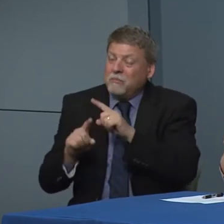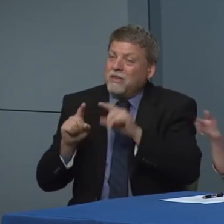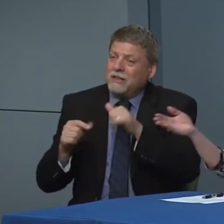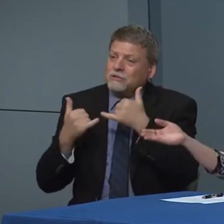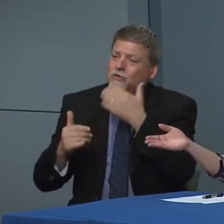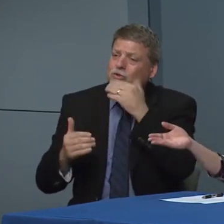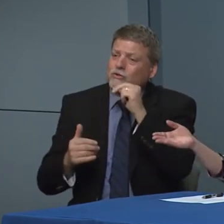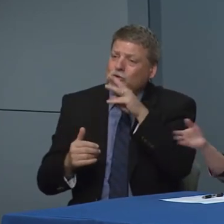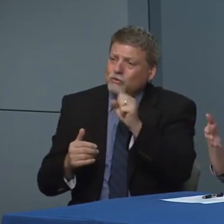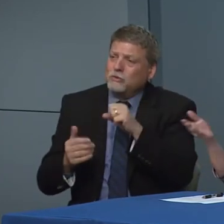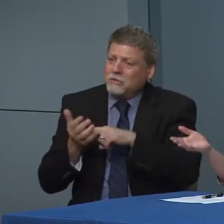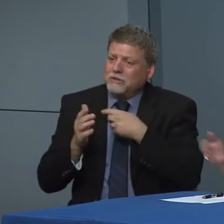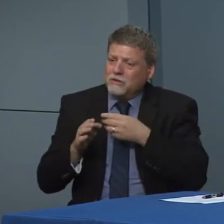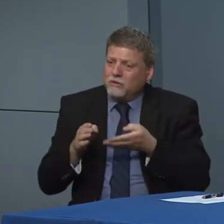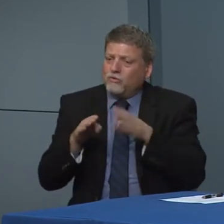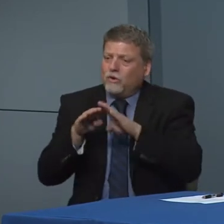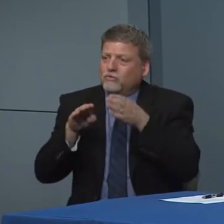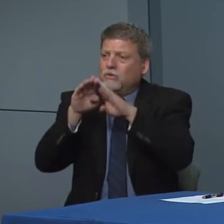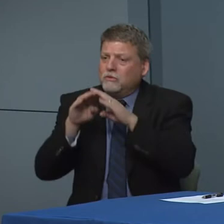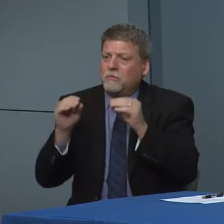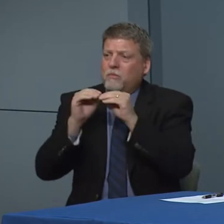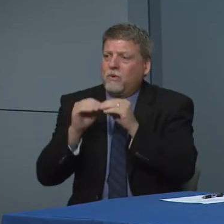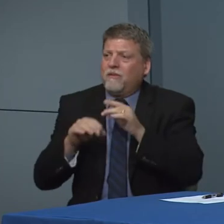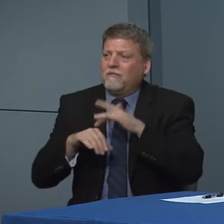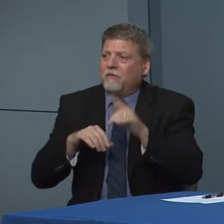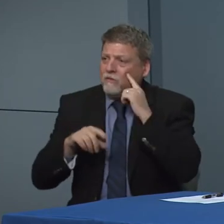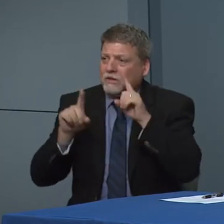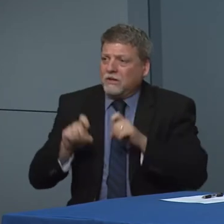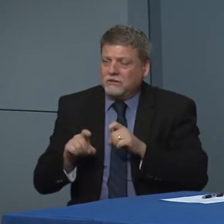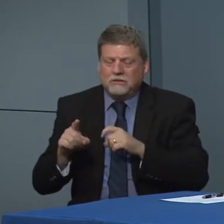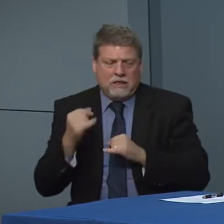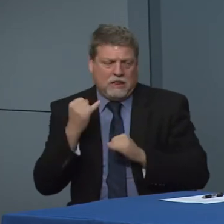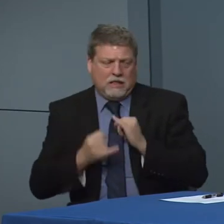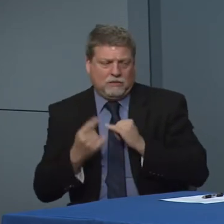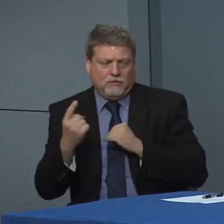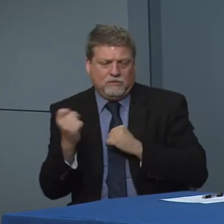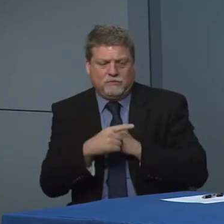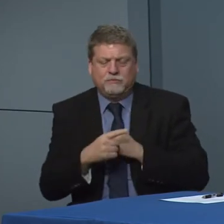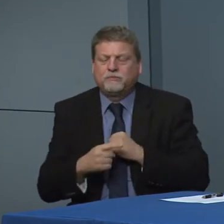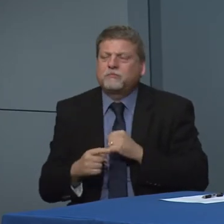news because we are ramping up the availability of testing.